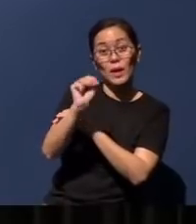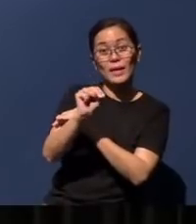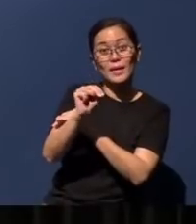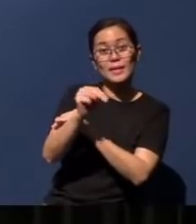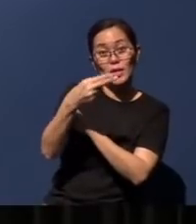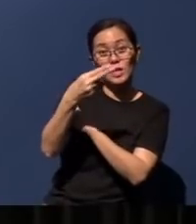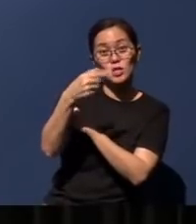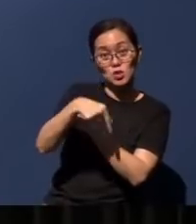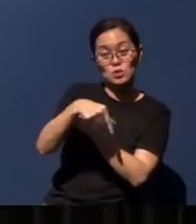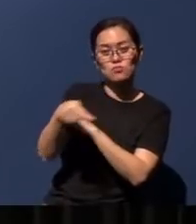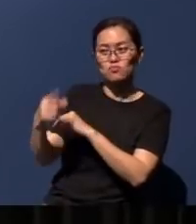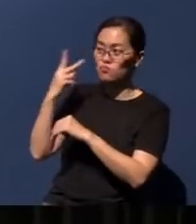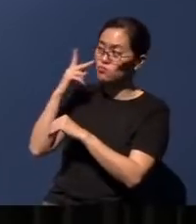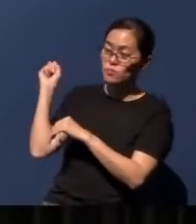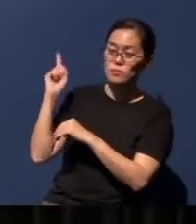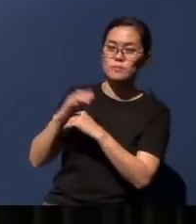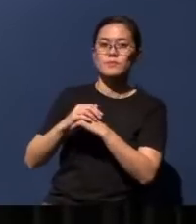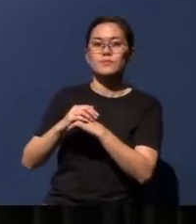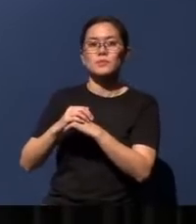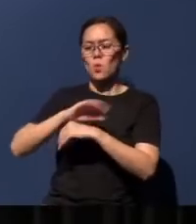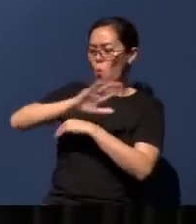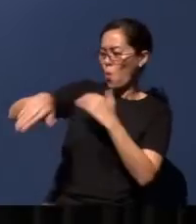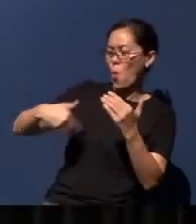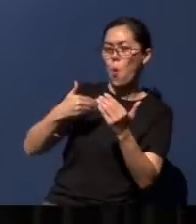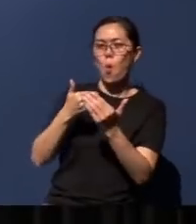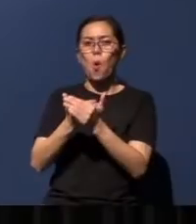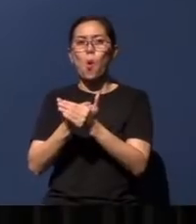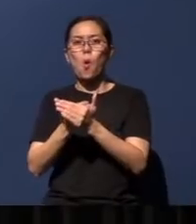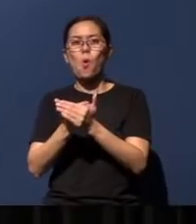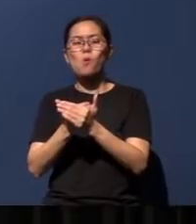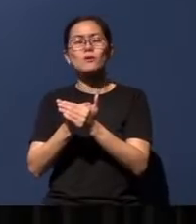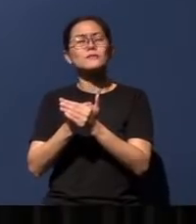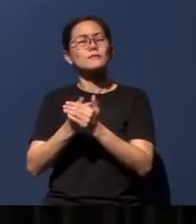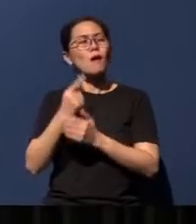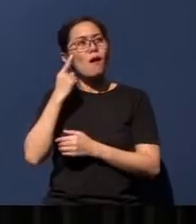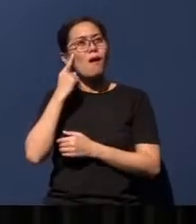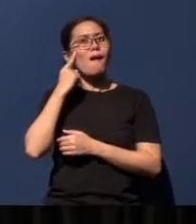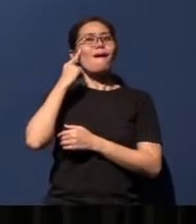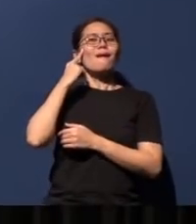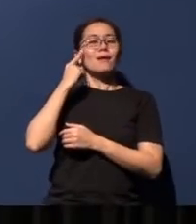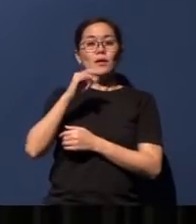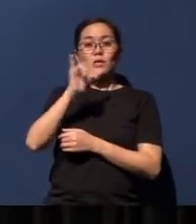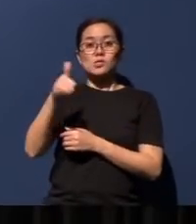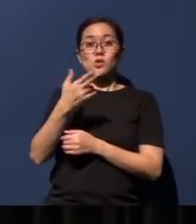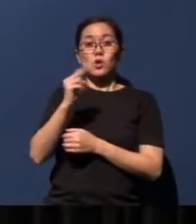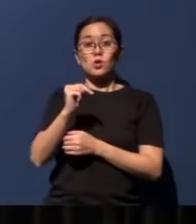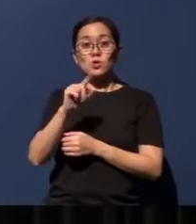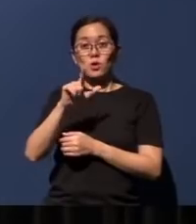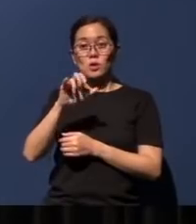all these aspirations will be realized. John Lennon has a song - (I don't know) whether you can see his